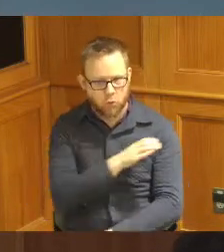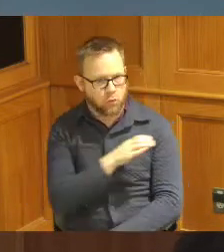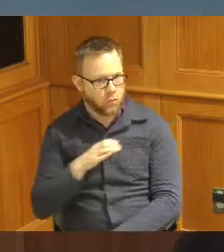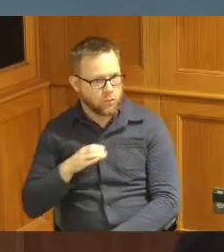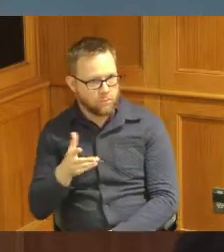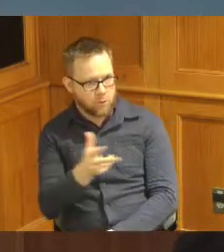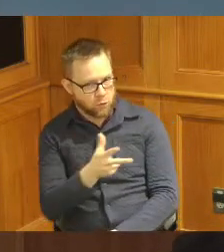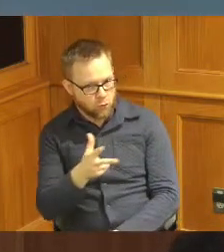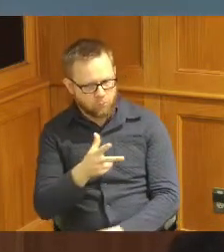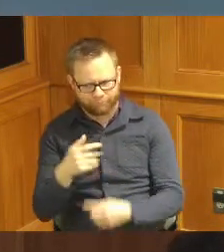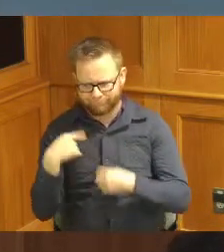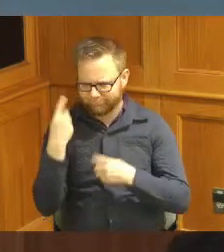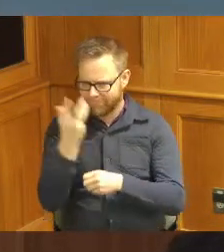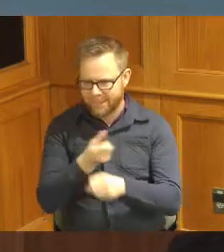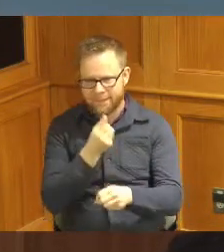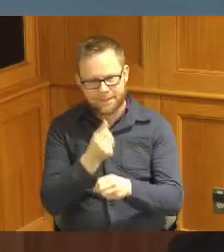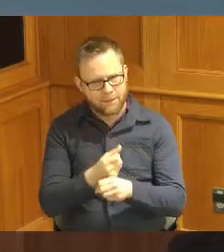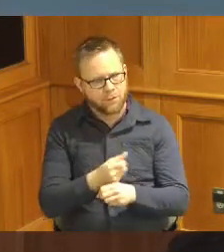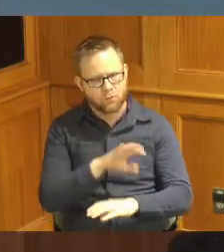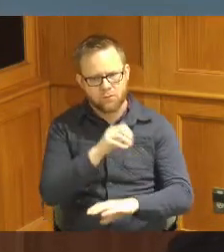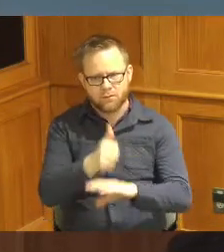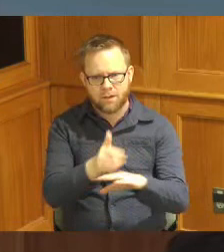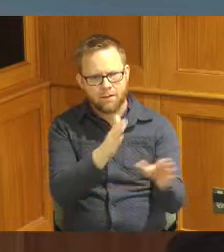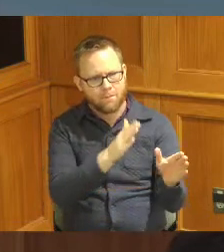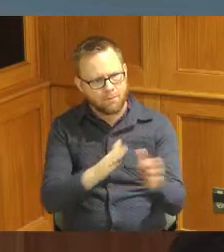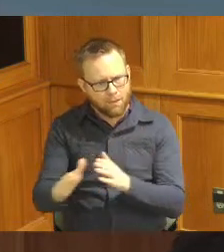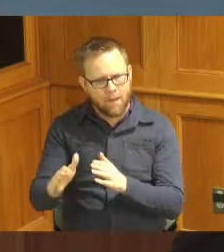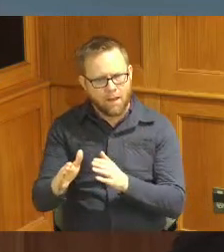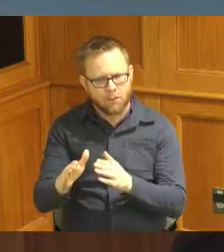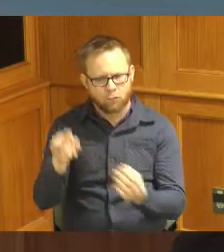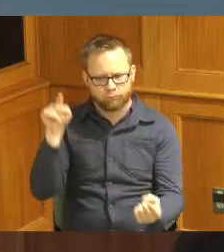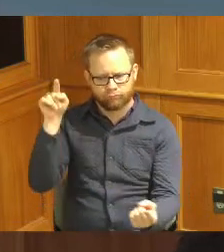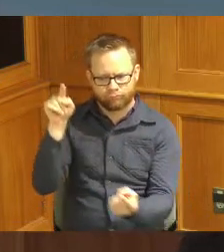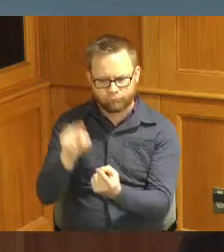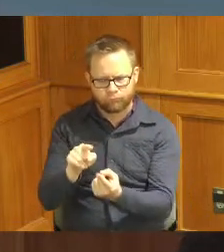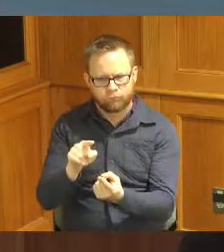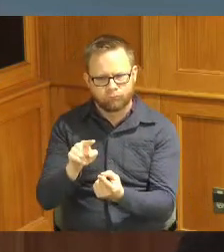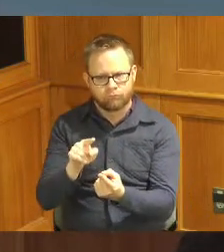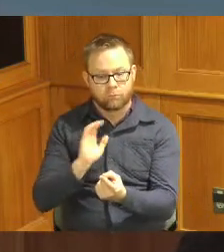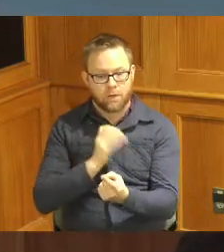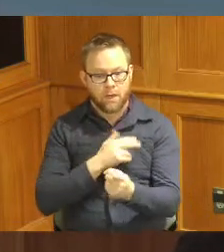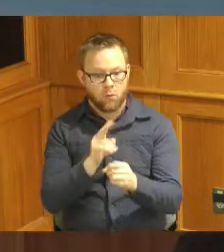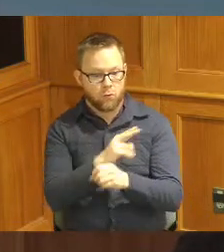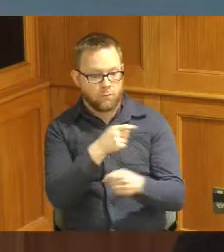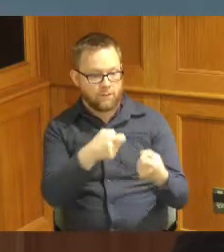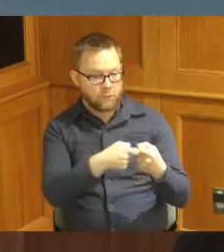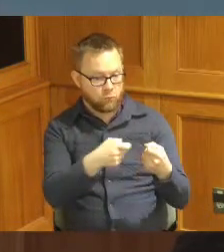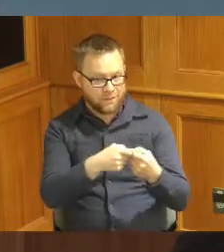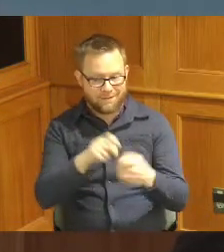implementing plans to reduce the usage of electricity and natural gas in our buildings